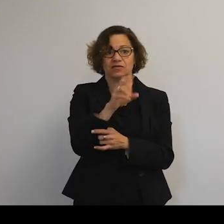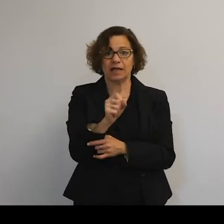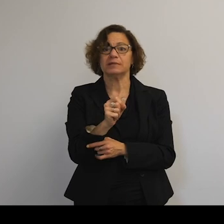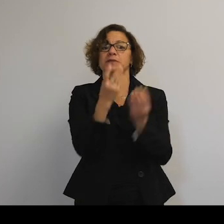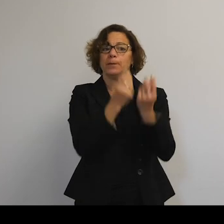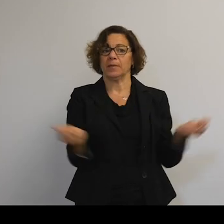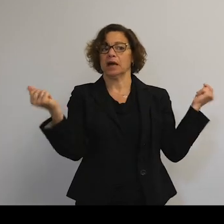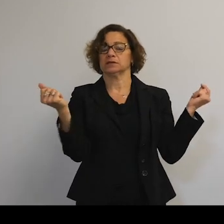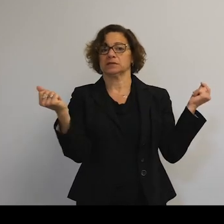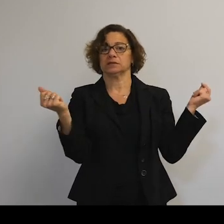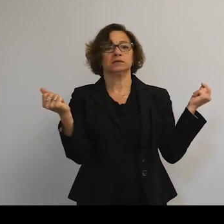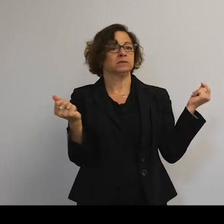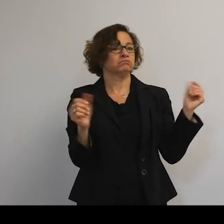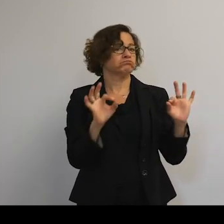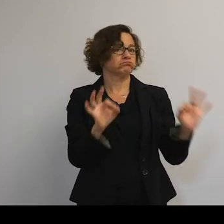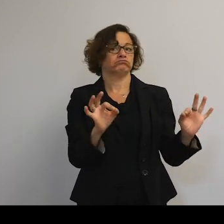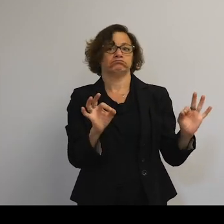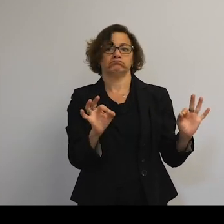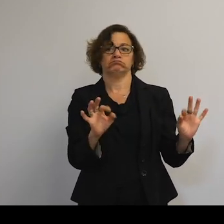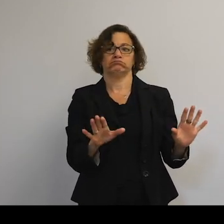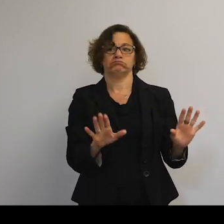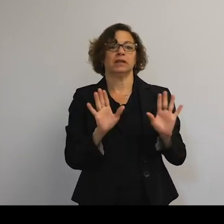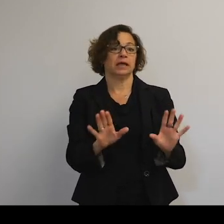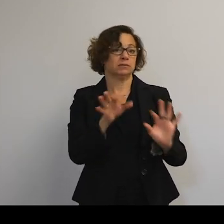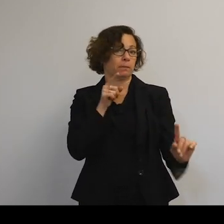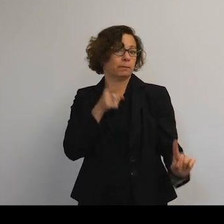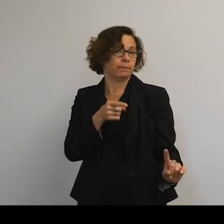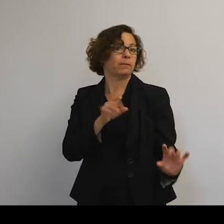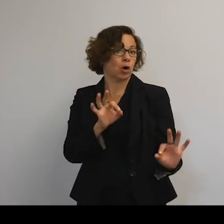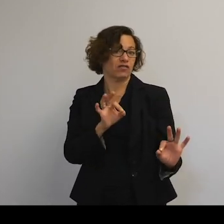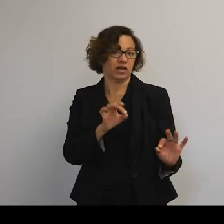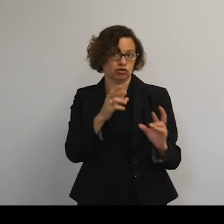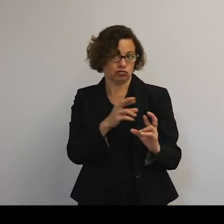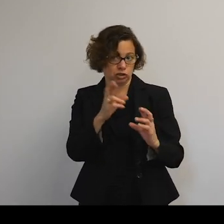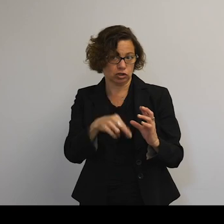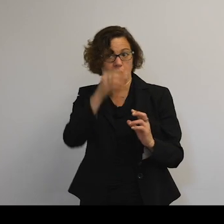So a lot of objects will just burn up, which is a great result. The other one is a little bit